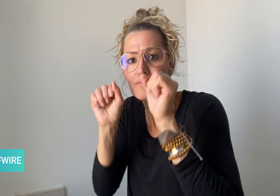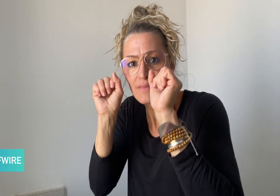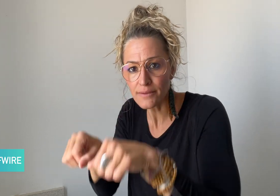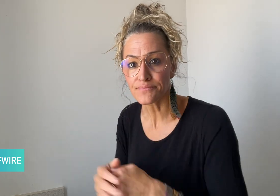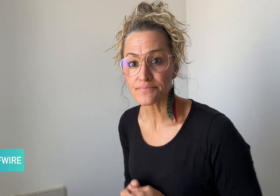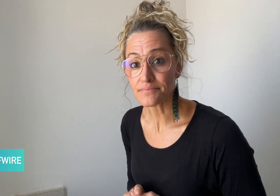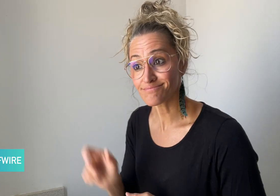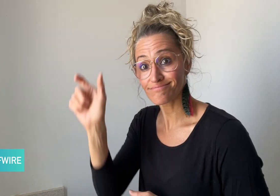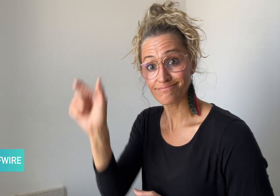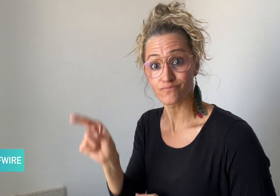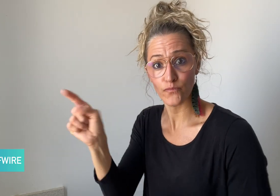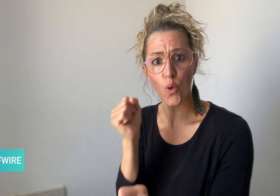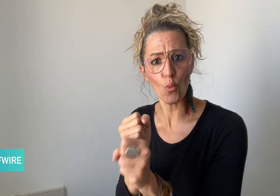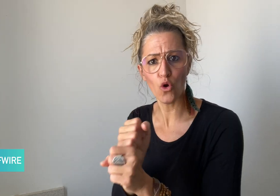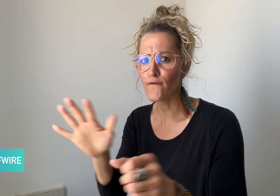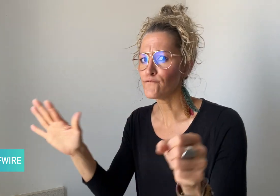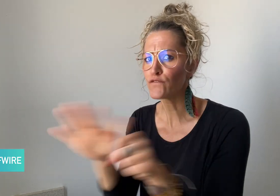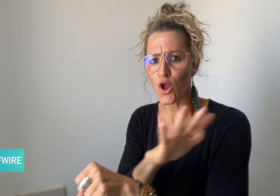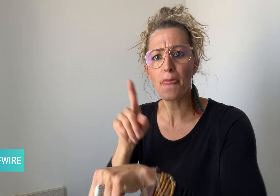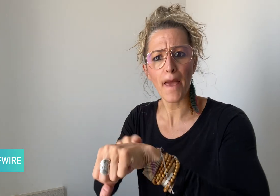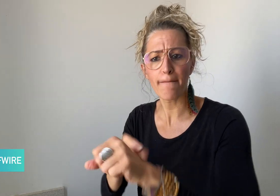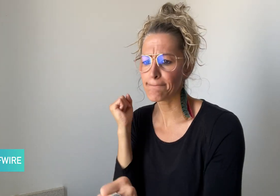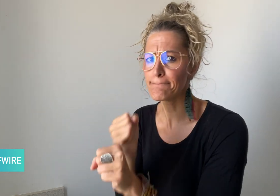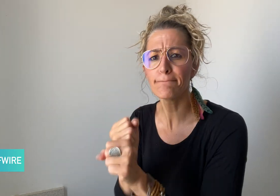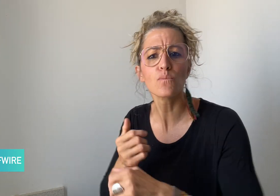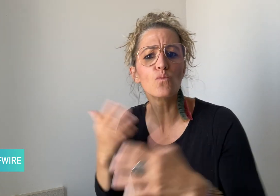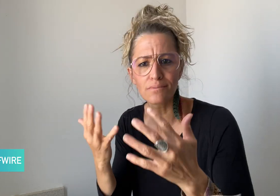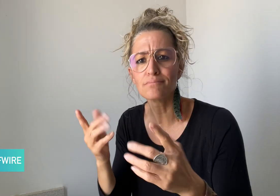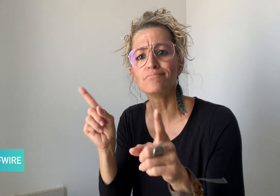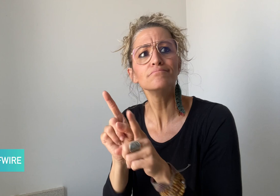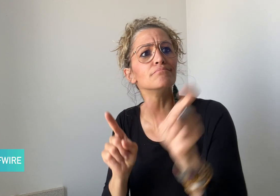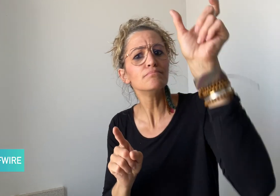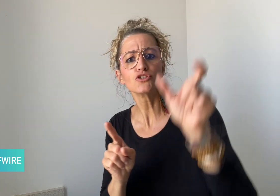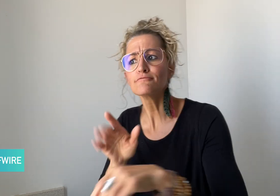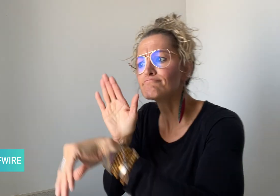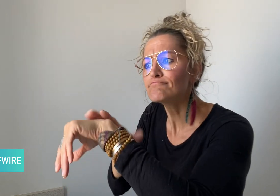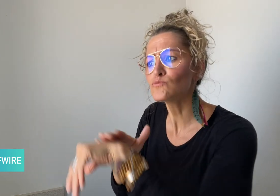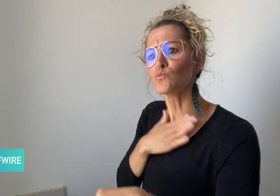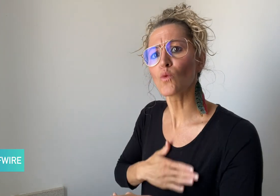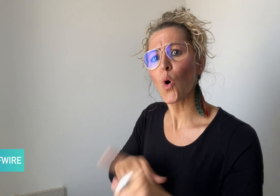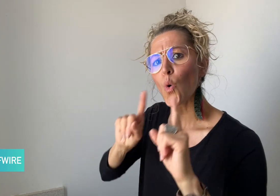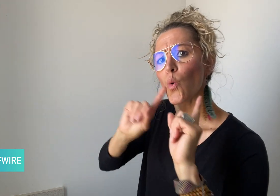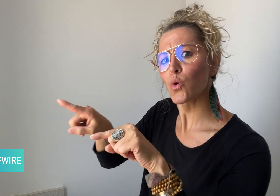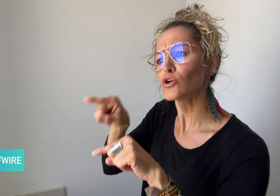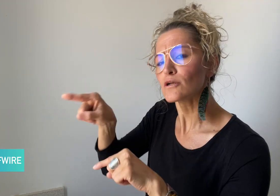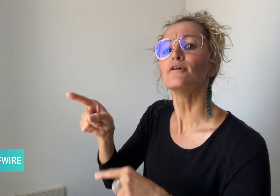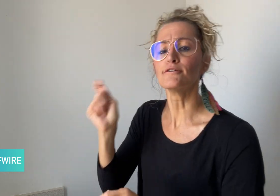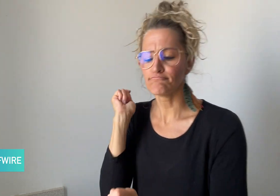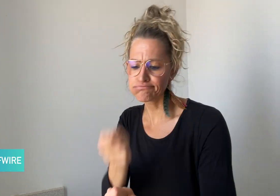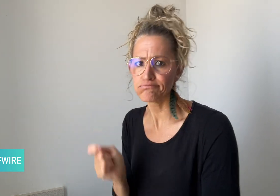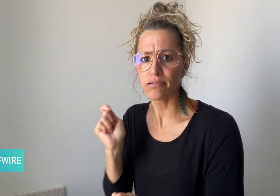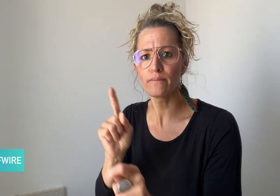his nose. Brian works full-time building custom wooden